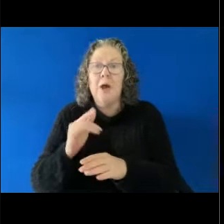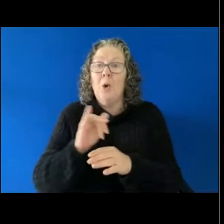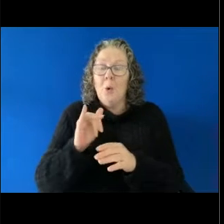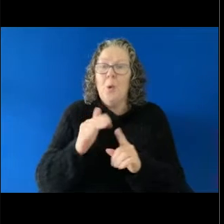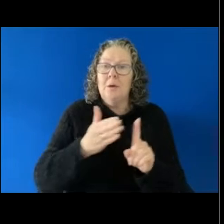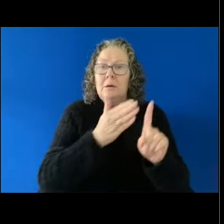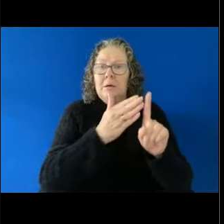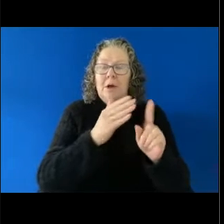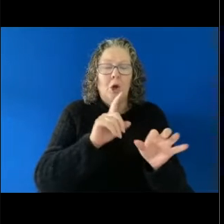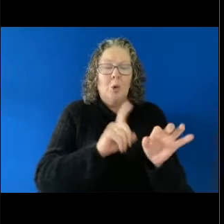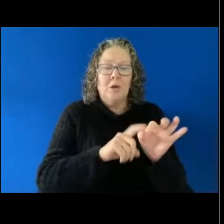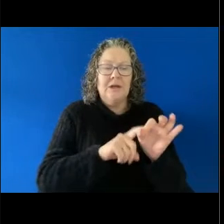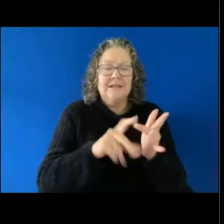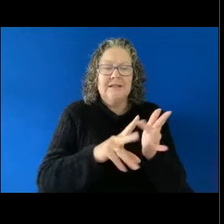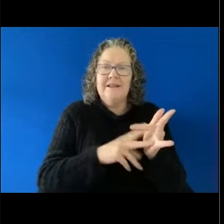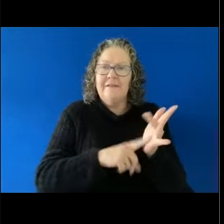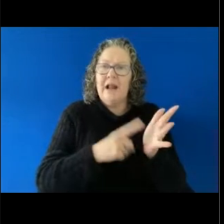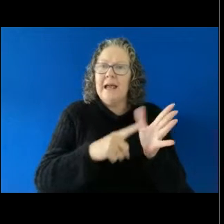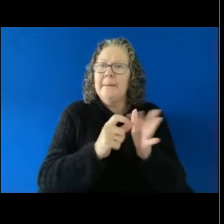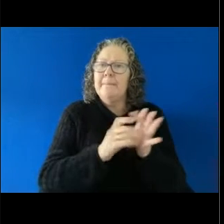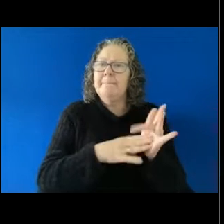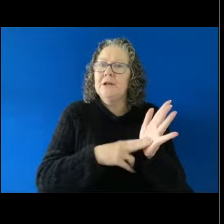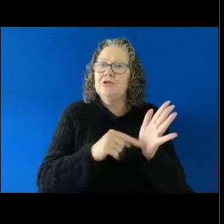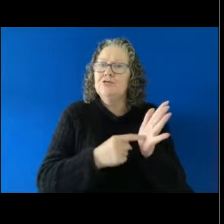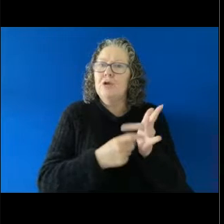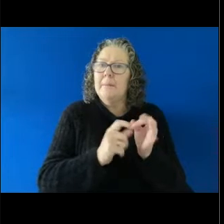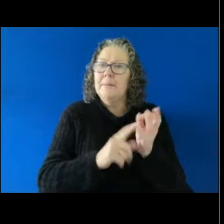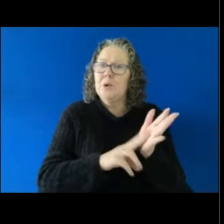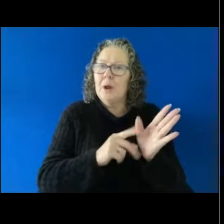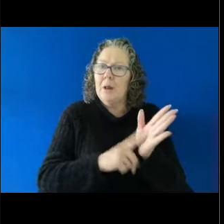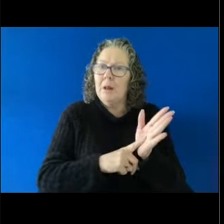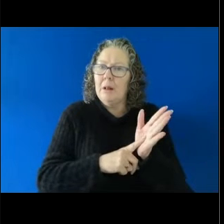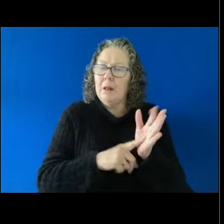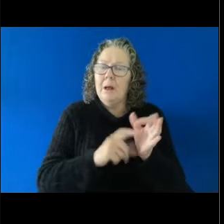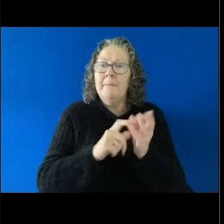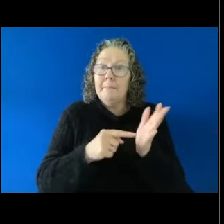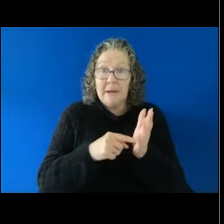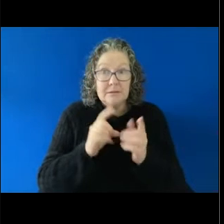Tribunal. What's really important to note, however, is that there are strict timeframes